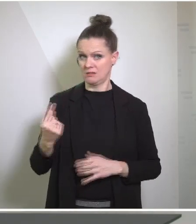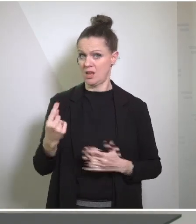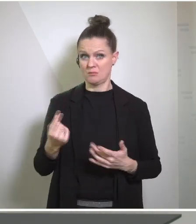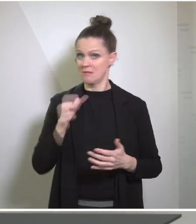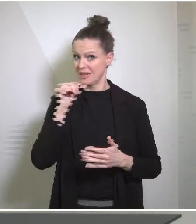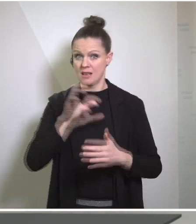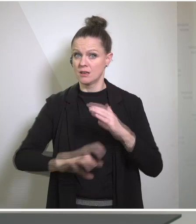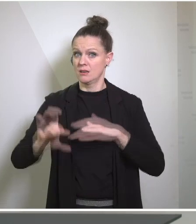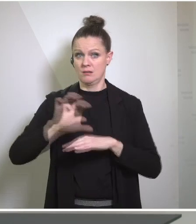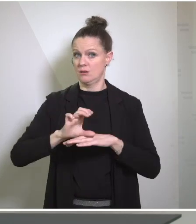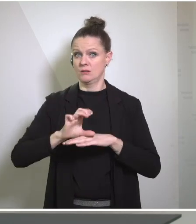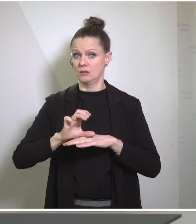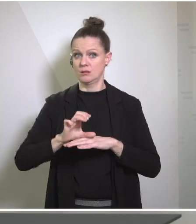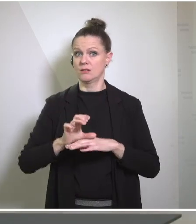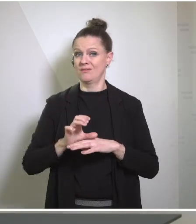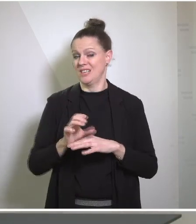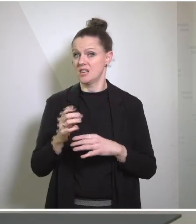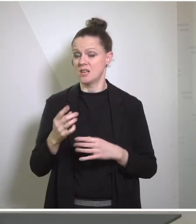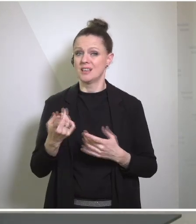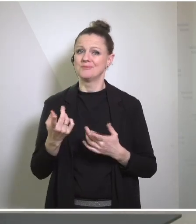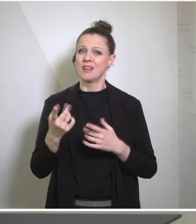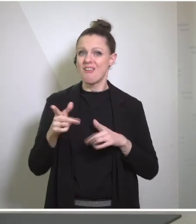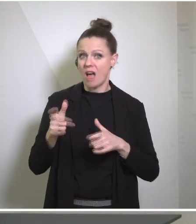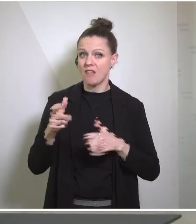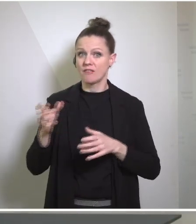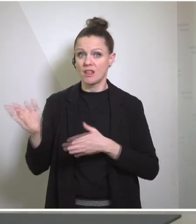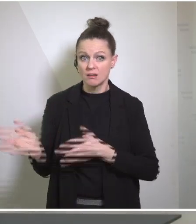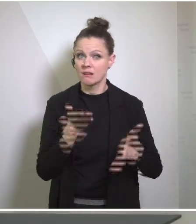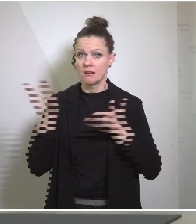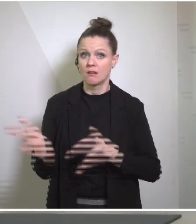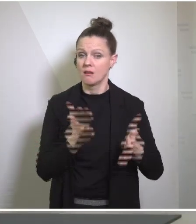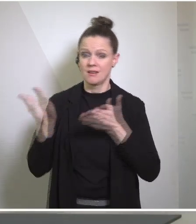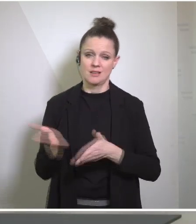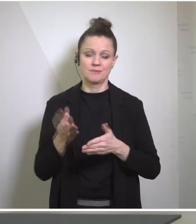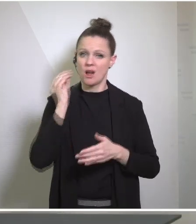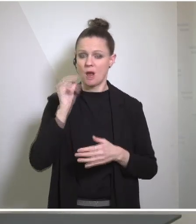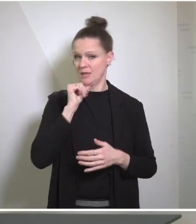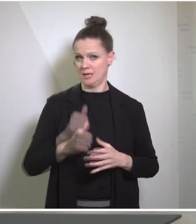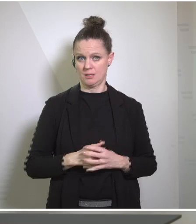continue to fuel the war machine that continues this aggression against Ukraine. We discussed